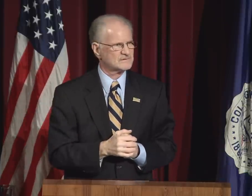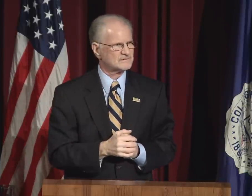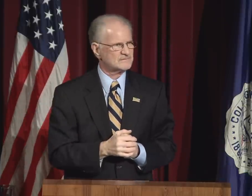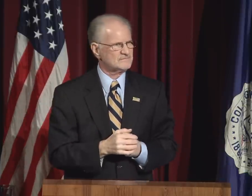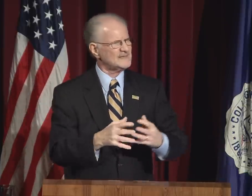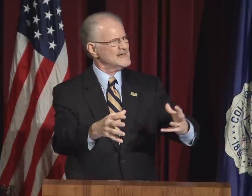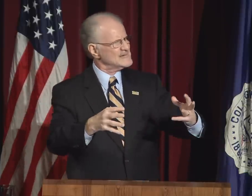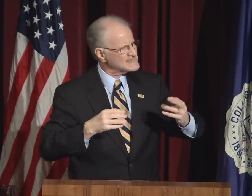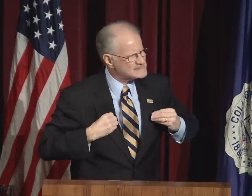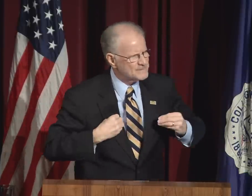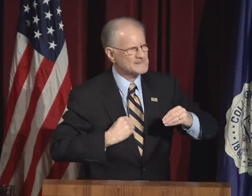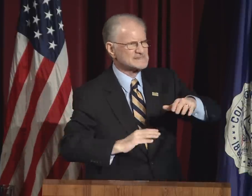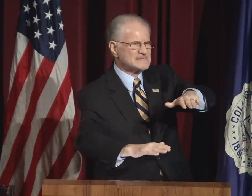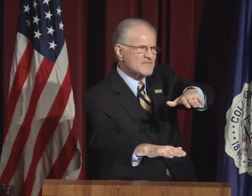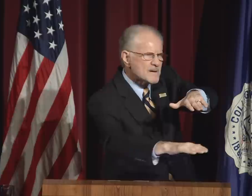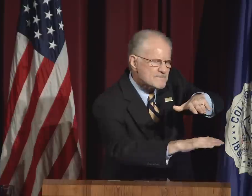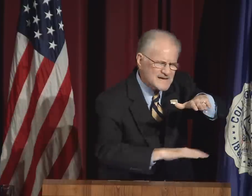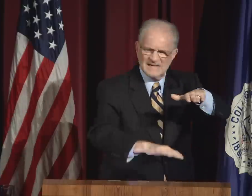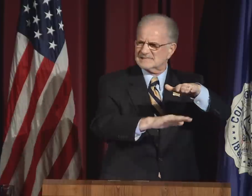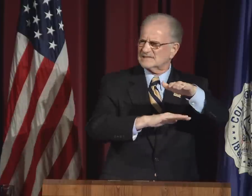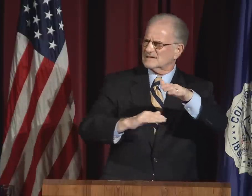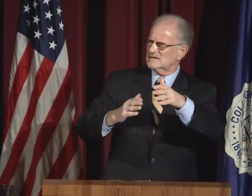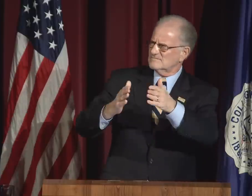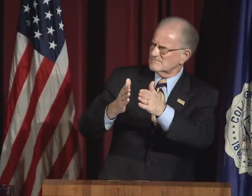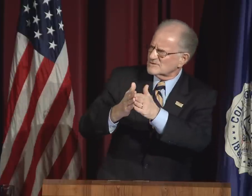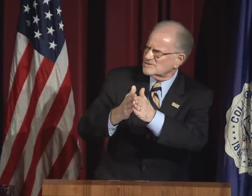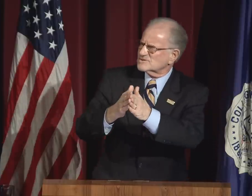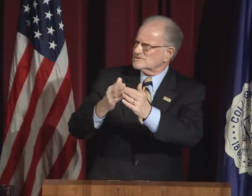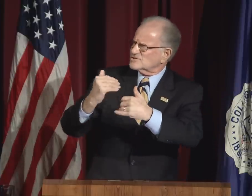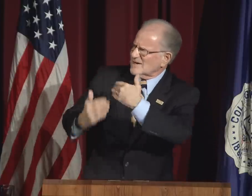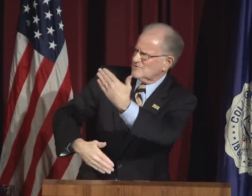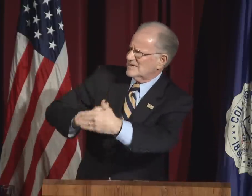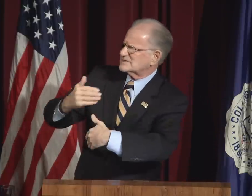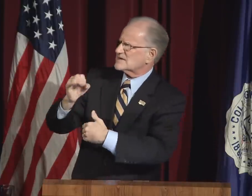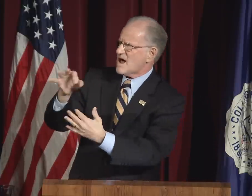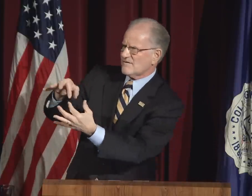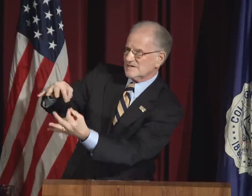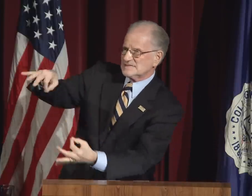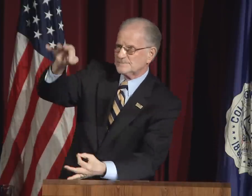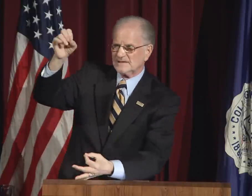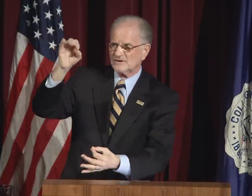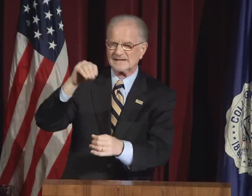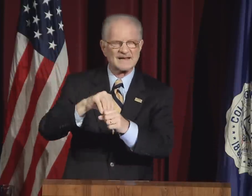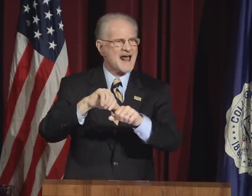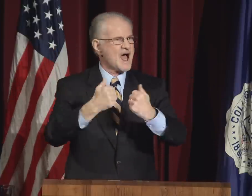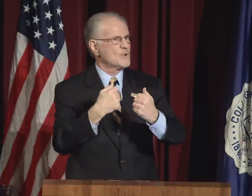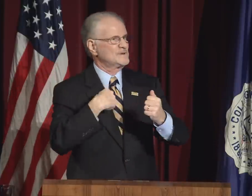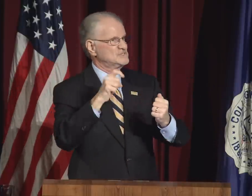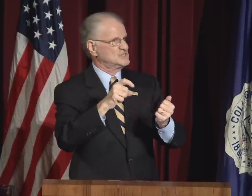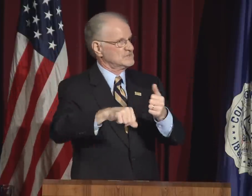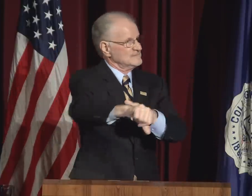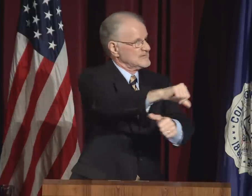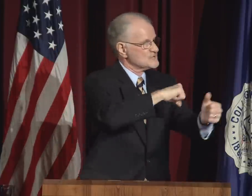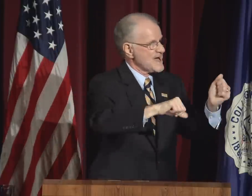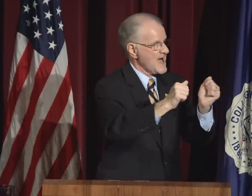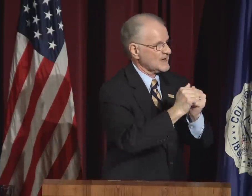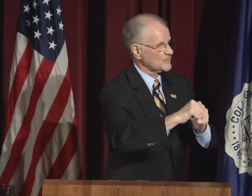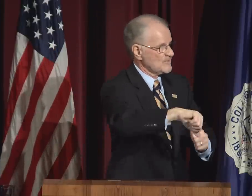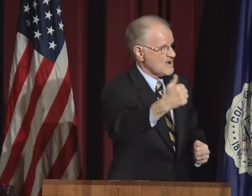to share our deaf culture with others. Acceptance is the basic generosity of spirit